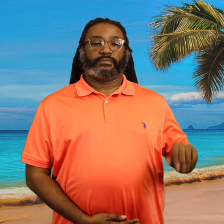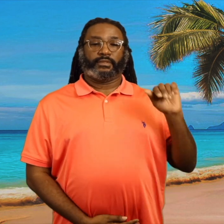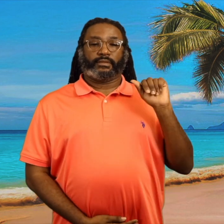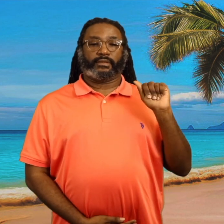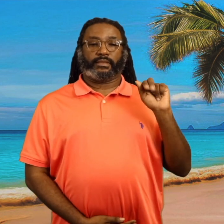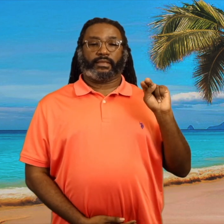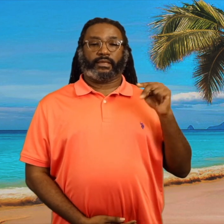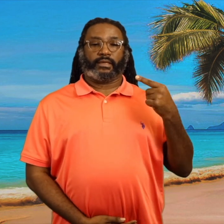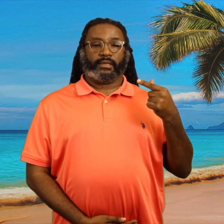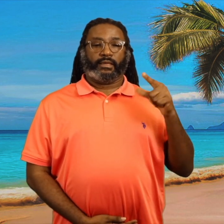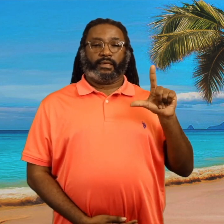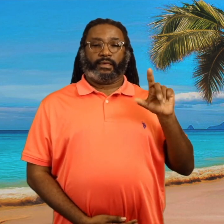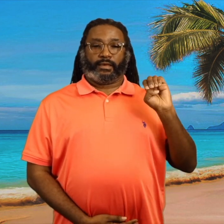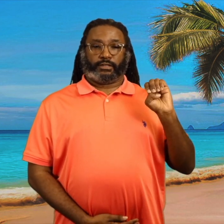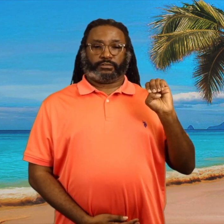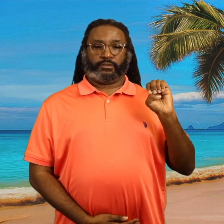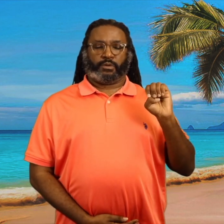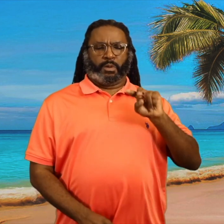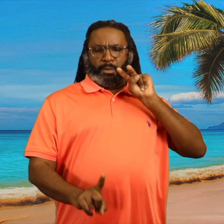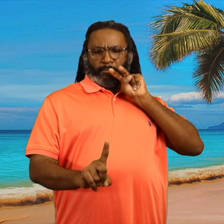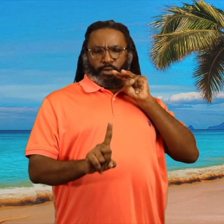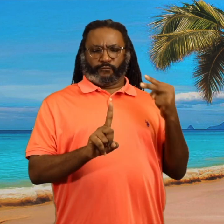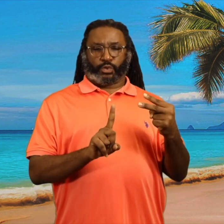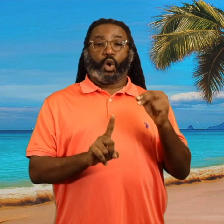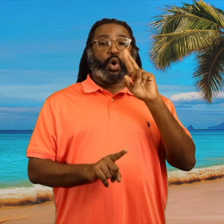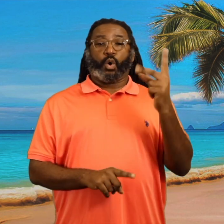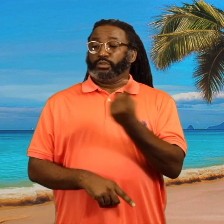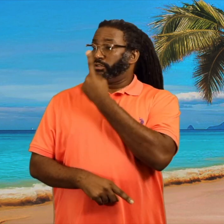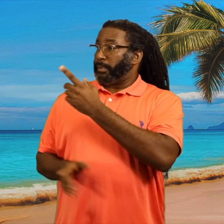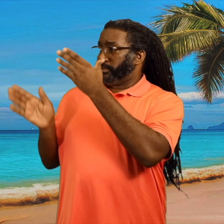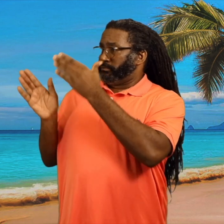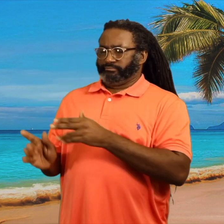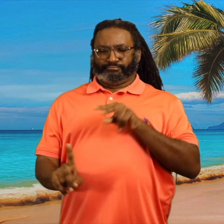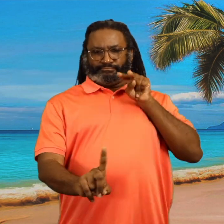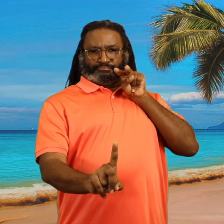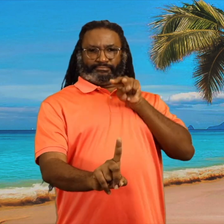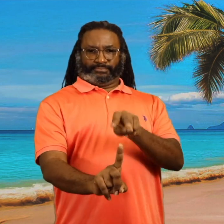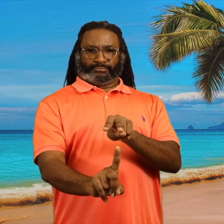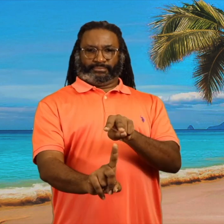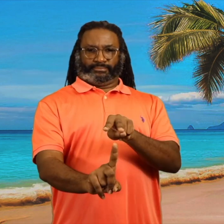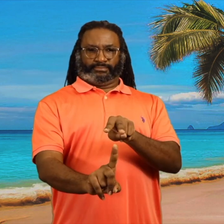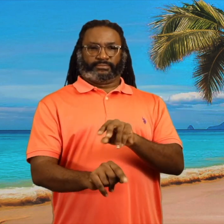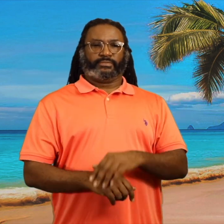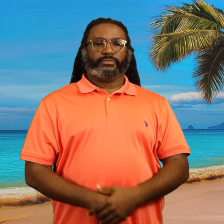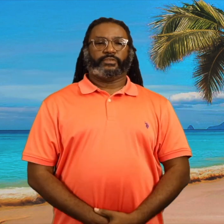Angle, it means points of view or somebody else's point of view.